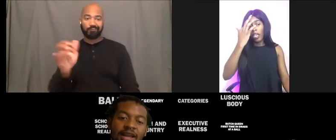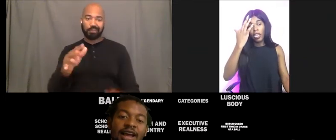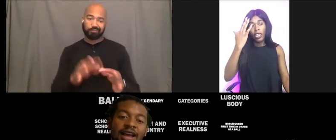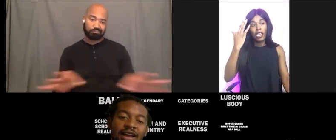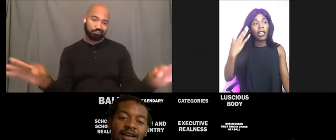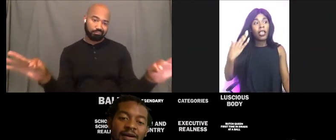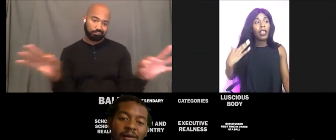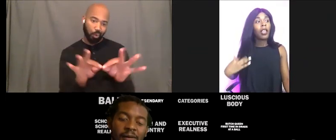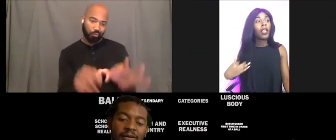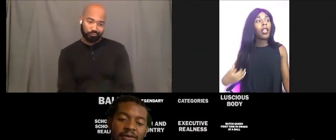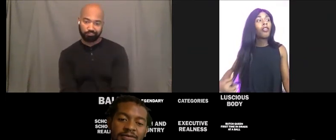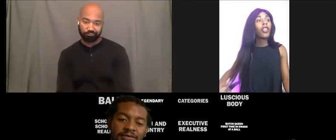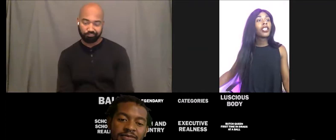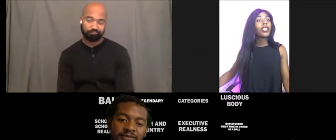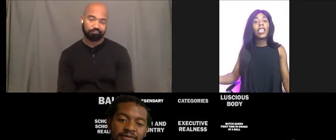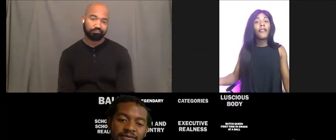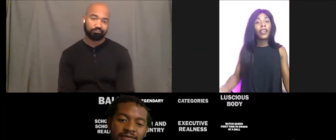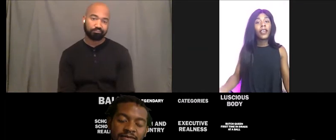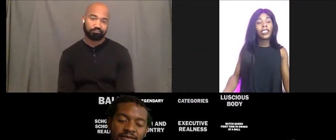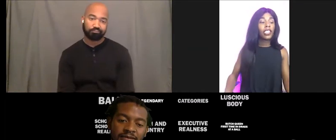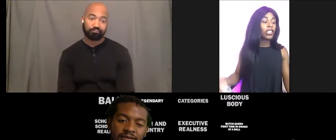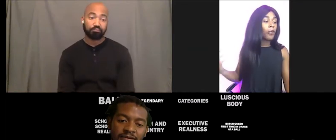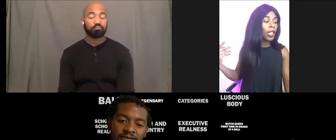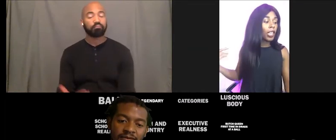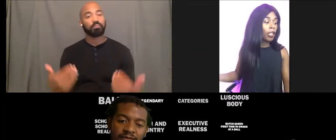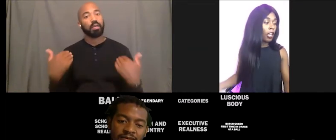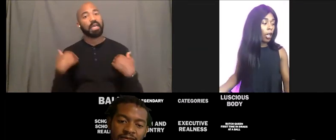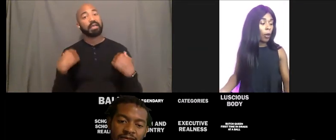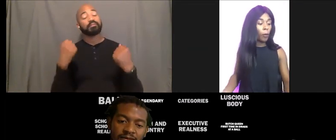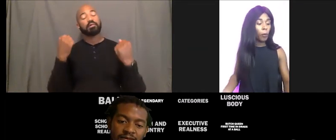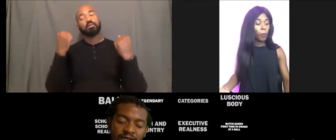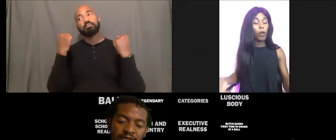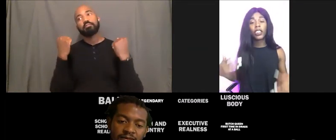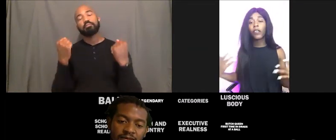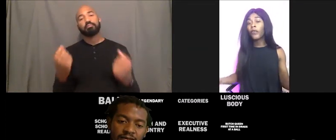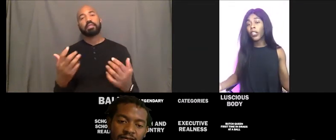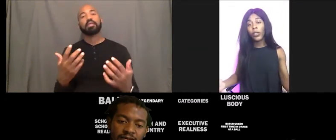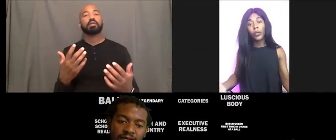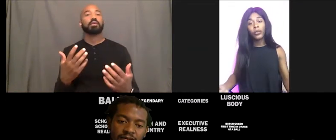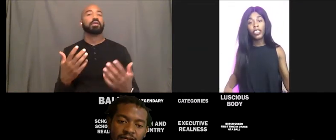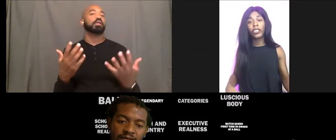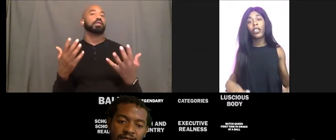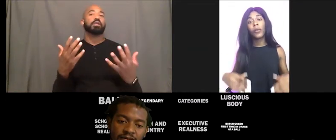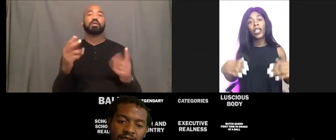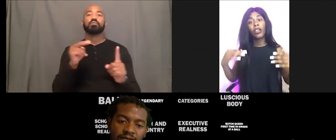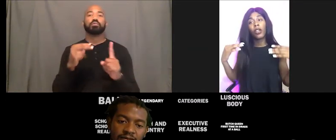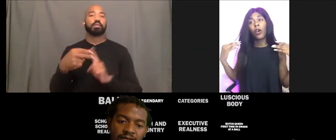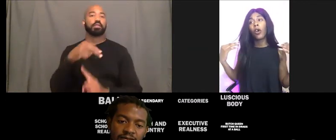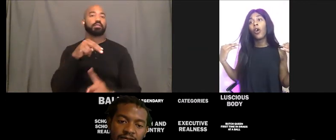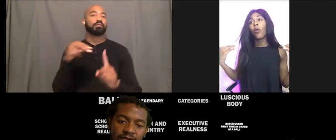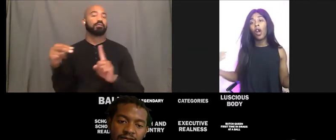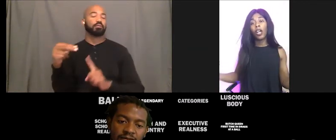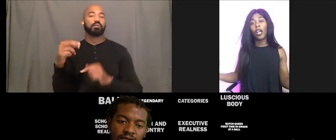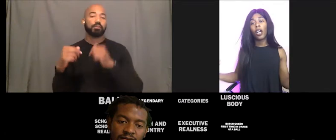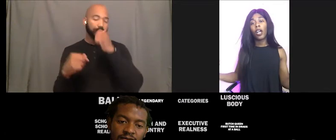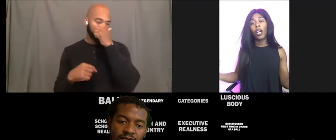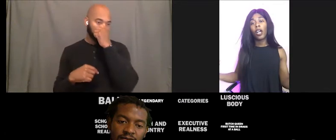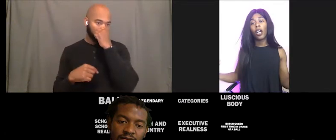And there's so many of us. There's so many points of view. There's so many, you know, walks of life